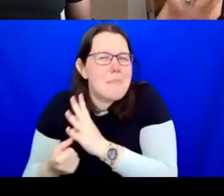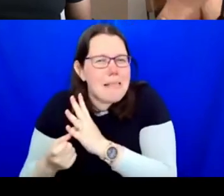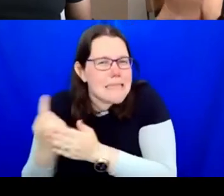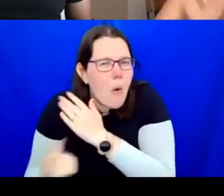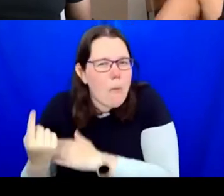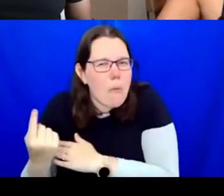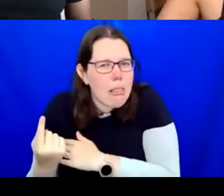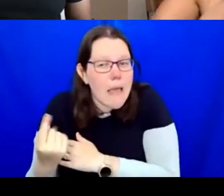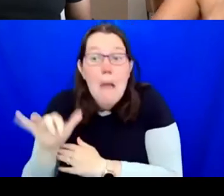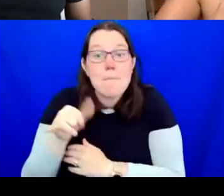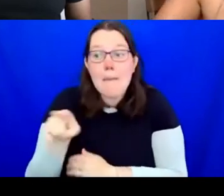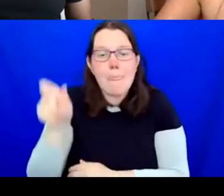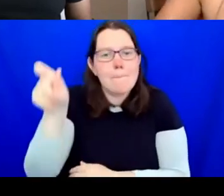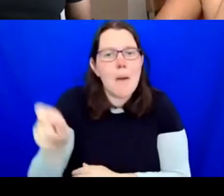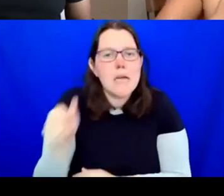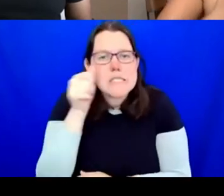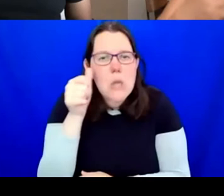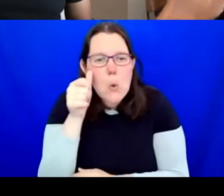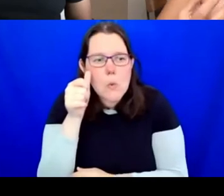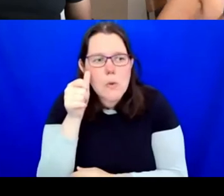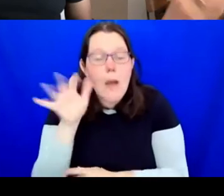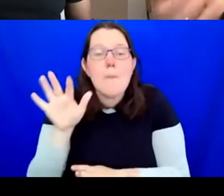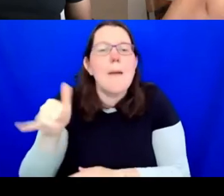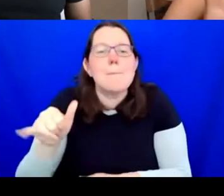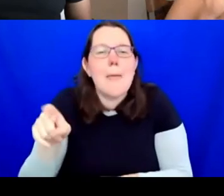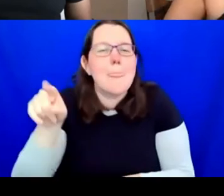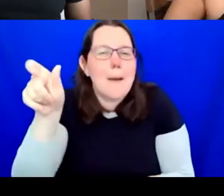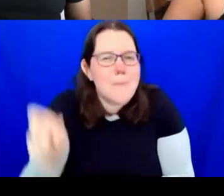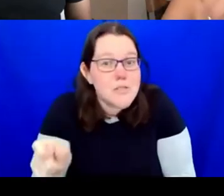have dyslexia and they don't know it but they know they need documents in a certain way but they've